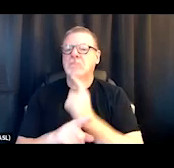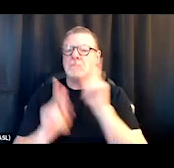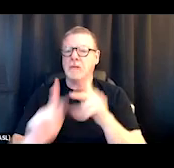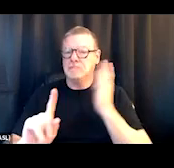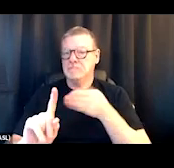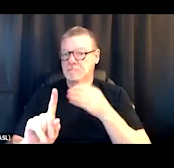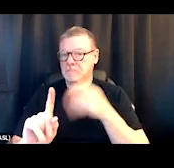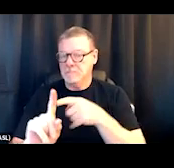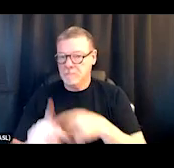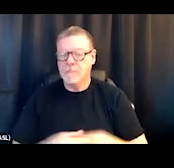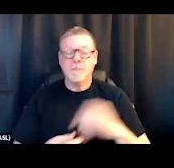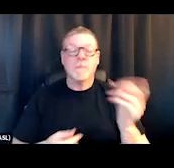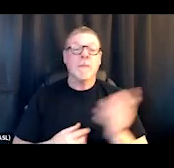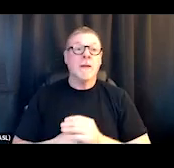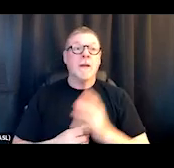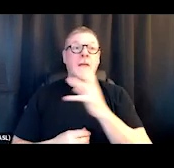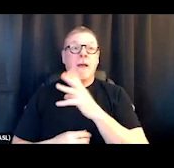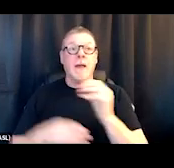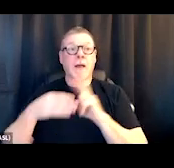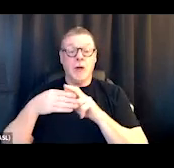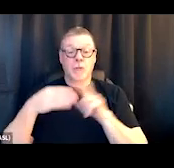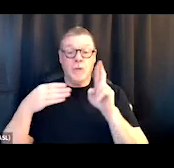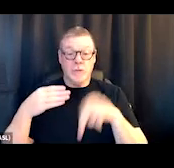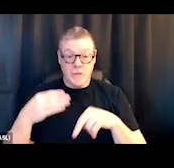And as a result of the opioid epidemic,